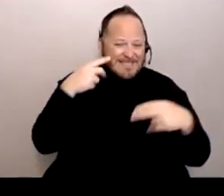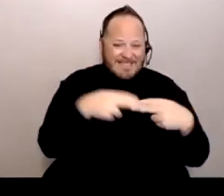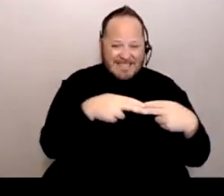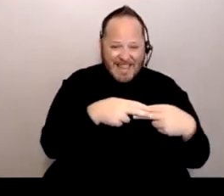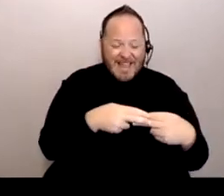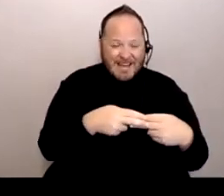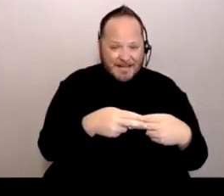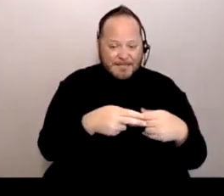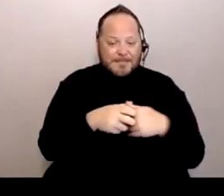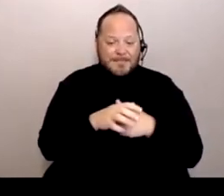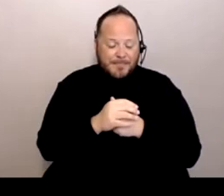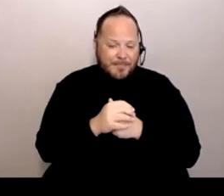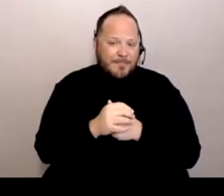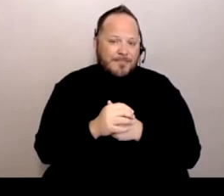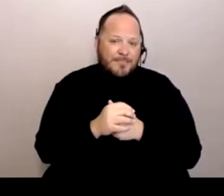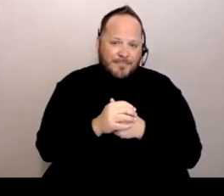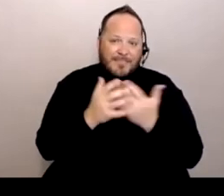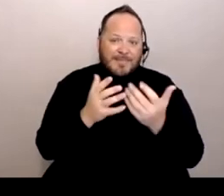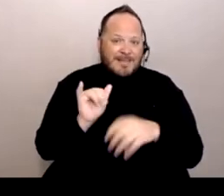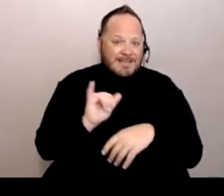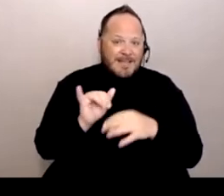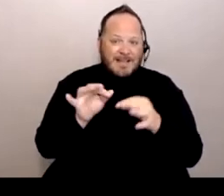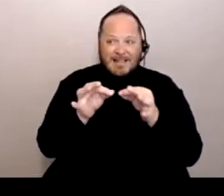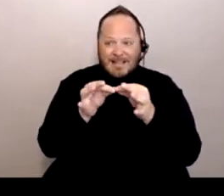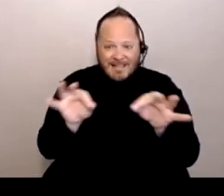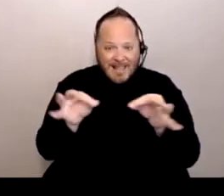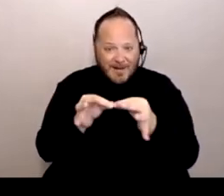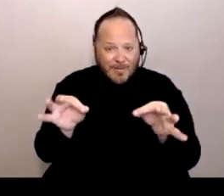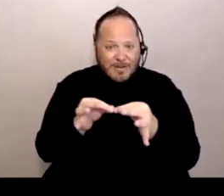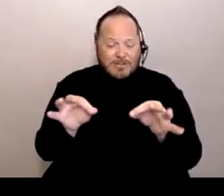Again, you know, it's like language, it's understanding,